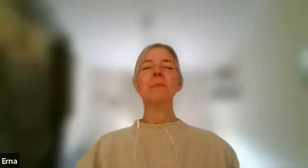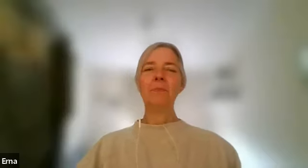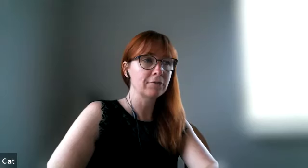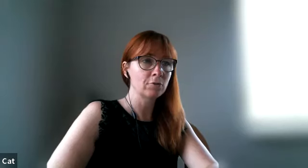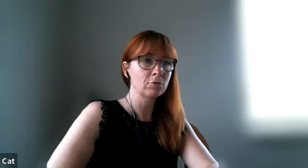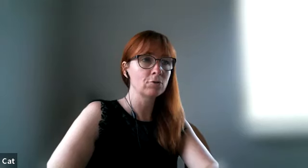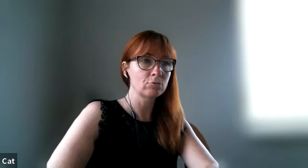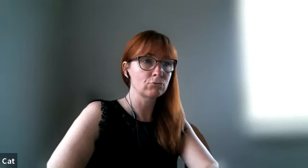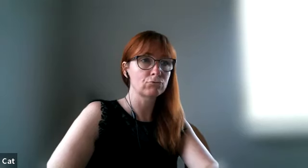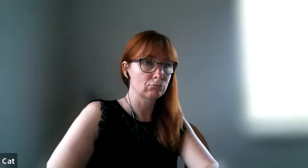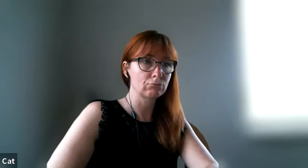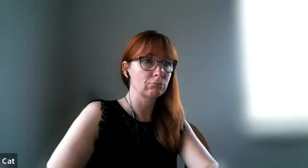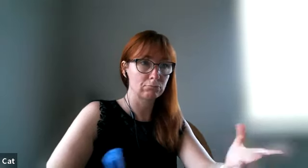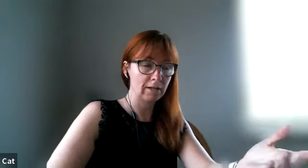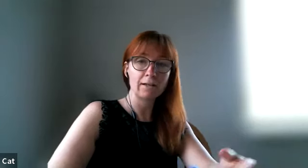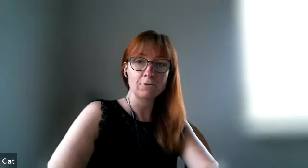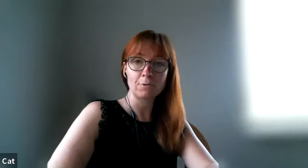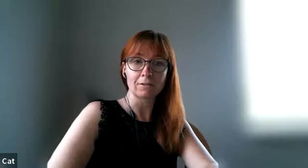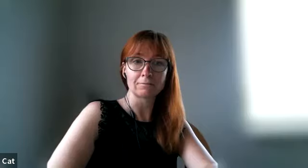and if you don't know yeah ask your partner